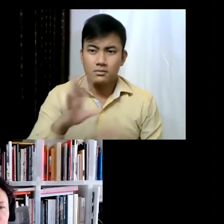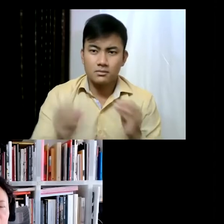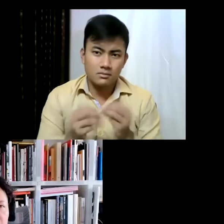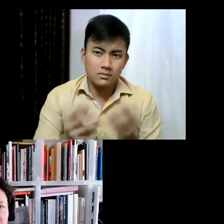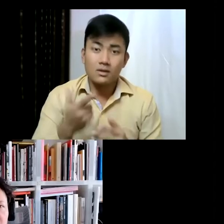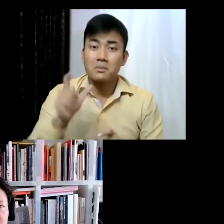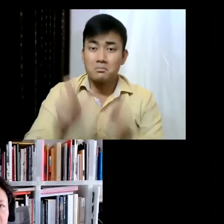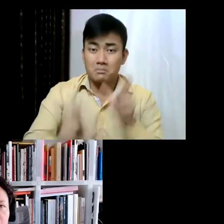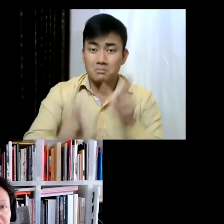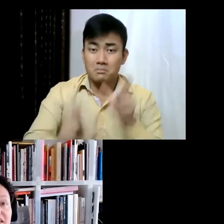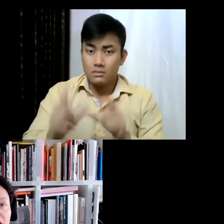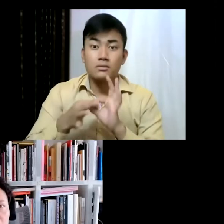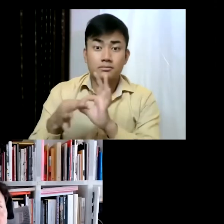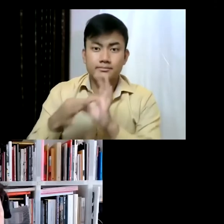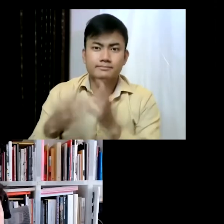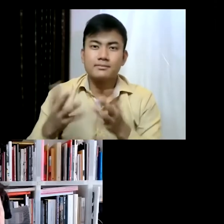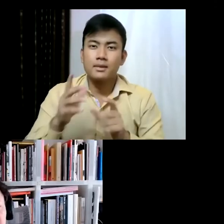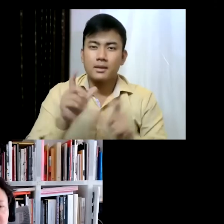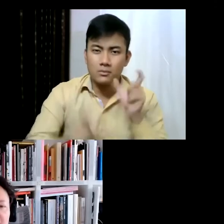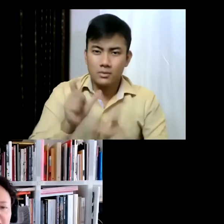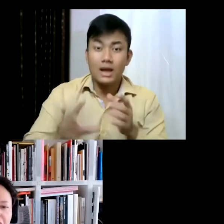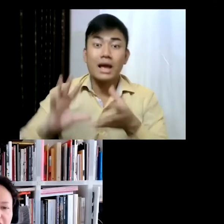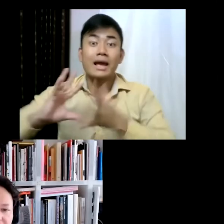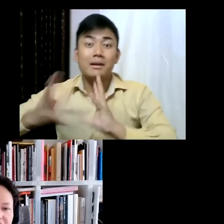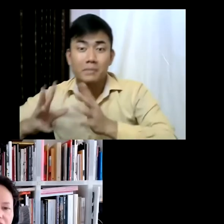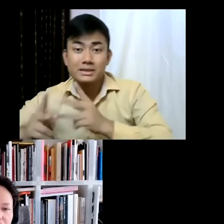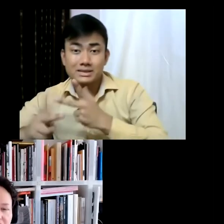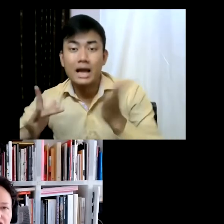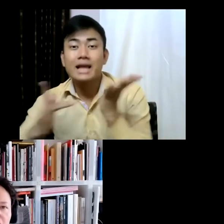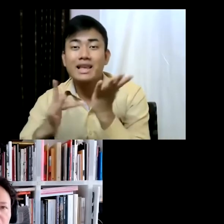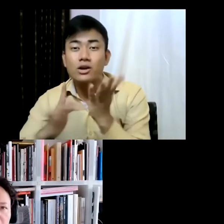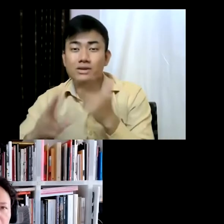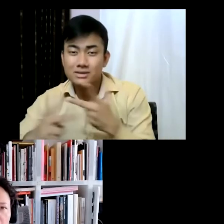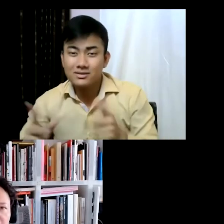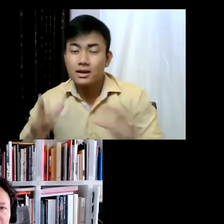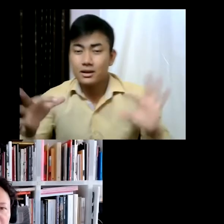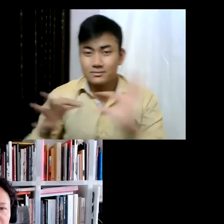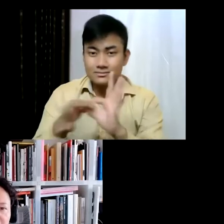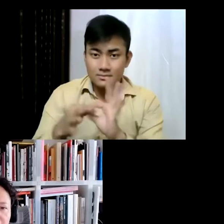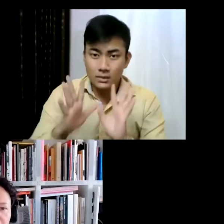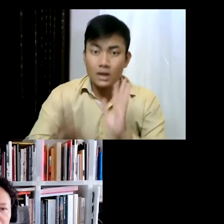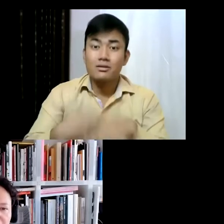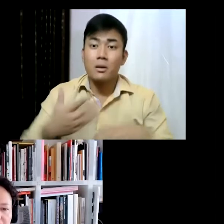between humans and technologies, and finally the connection between bodies and the earth...